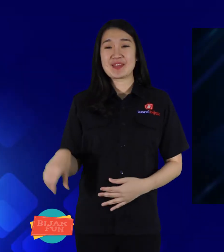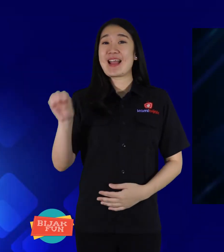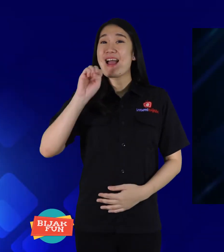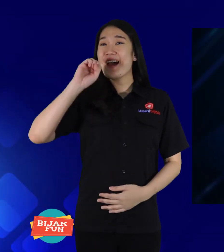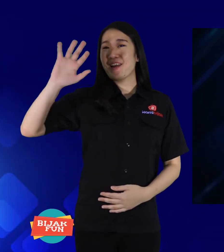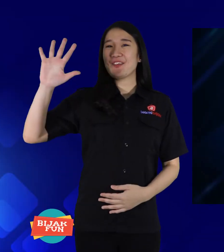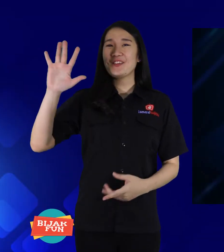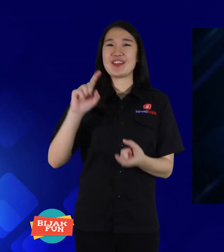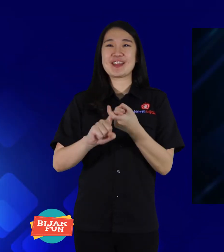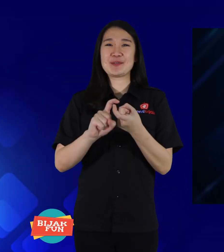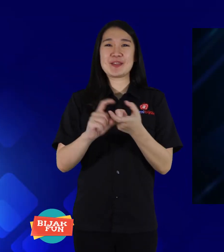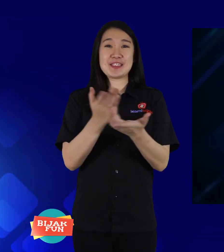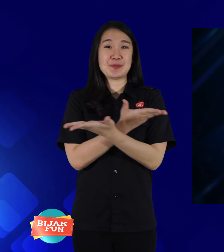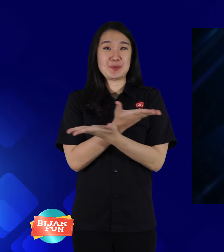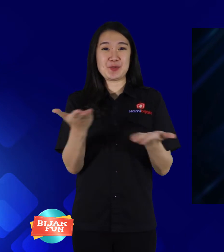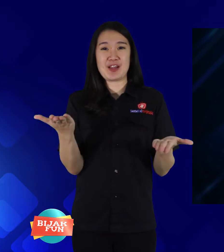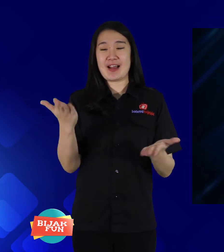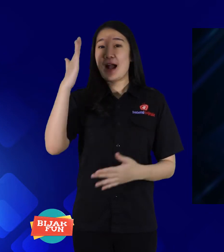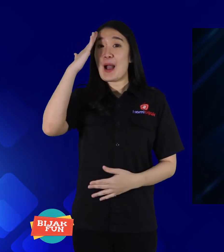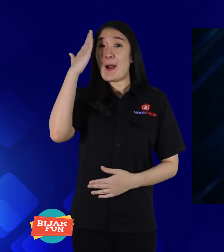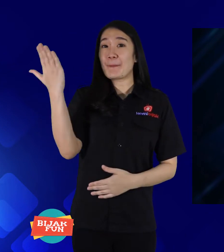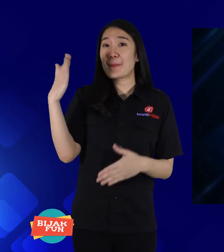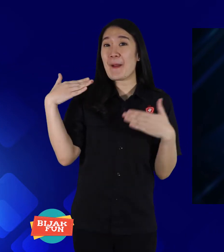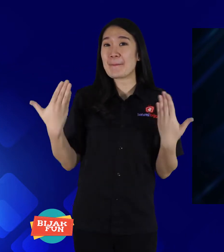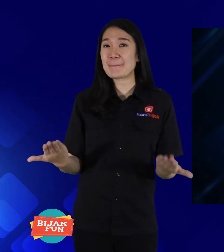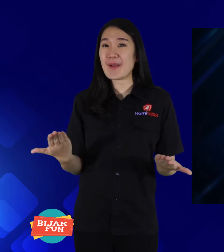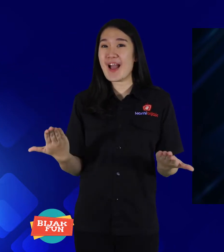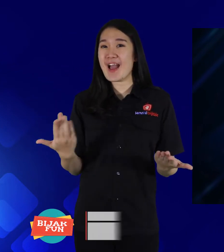Hello all friends, how are you?